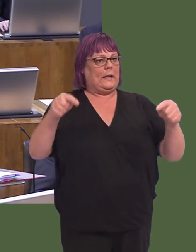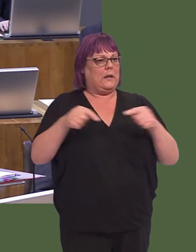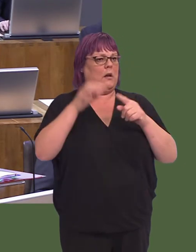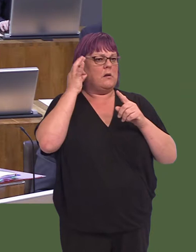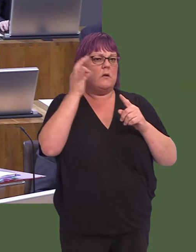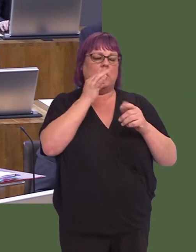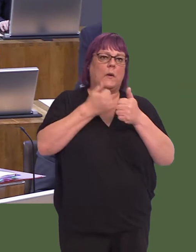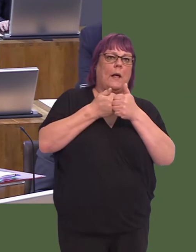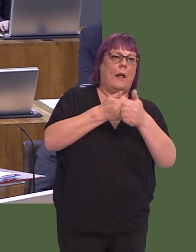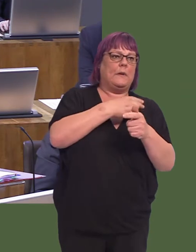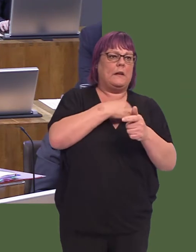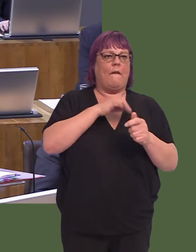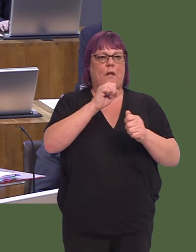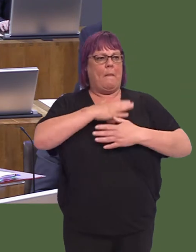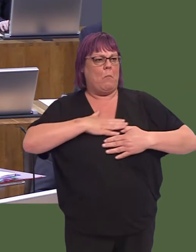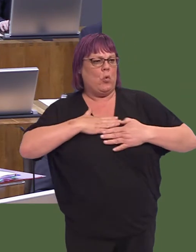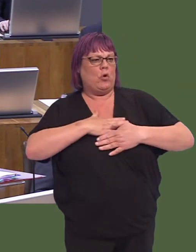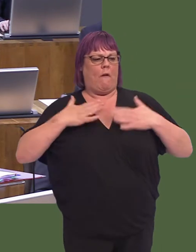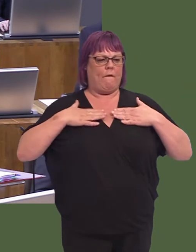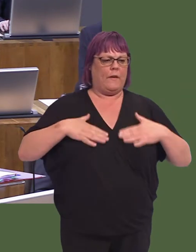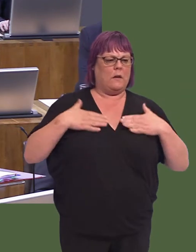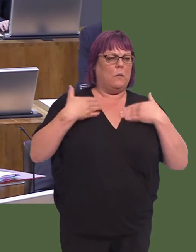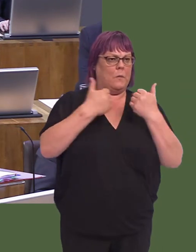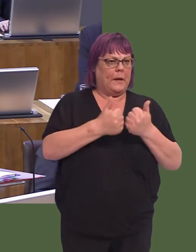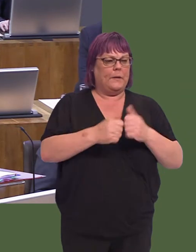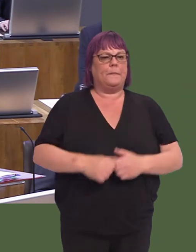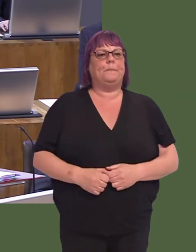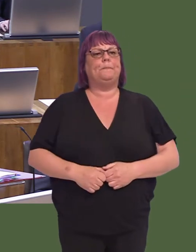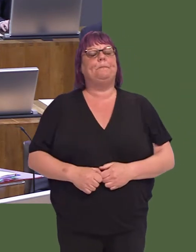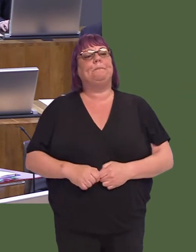of support mechanisms available to help staff with their emotional and physical well-being,